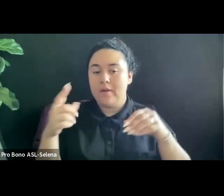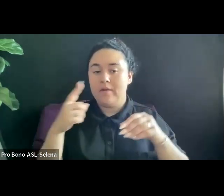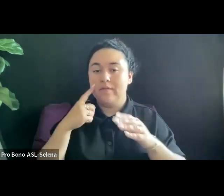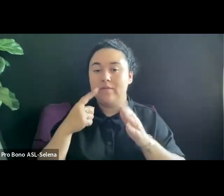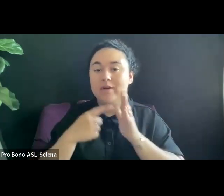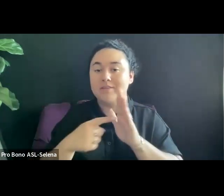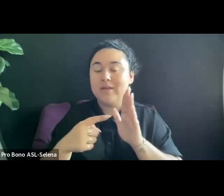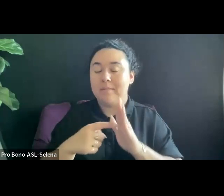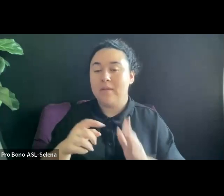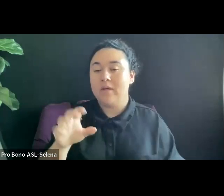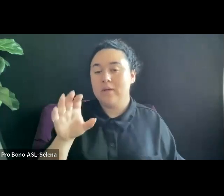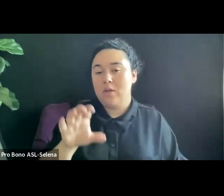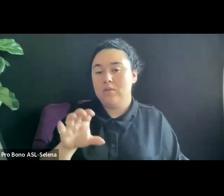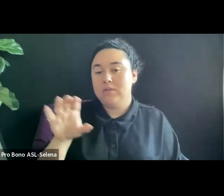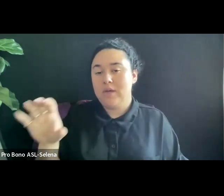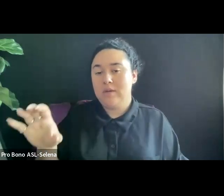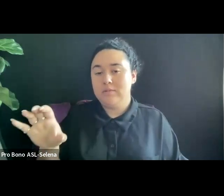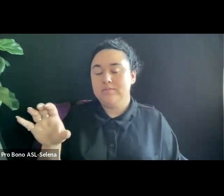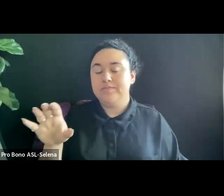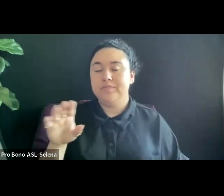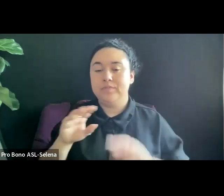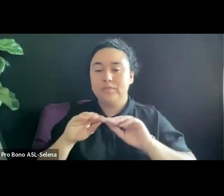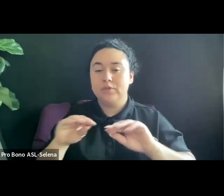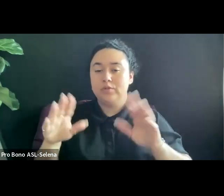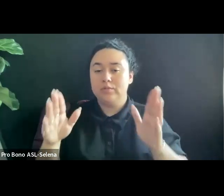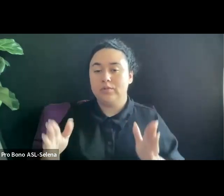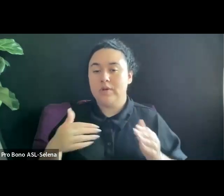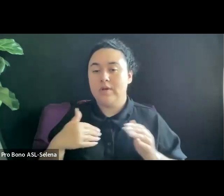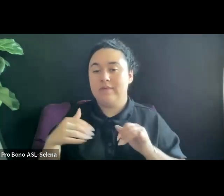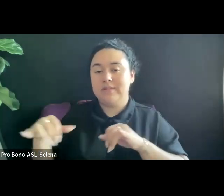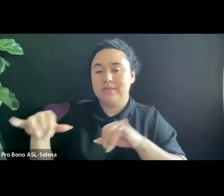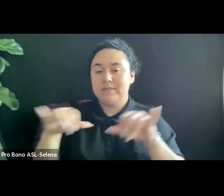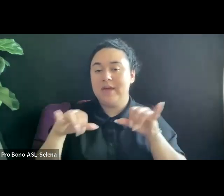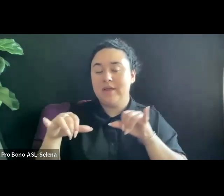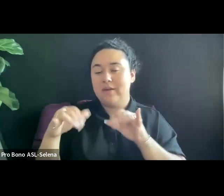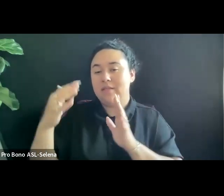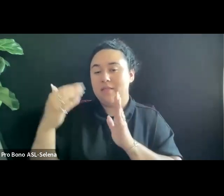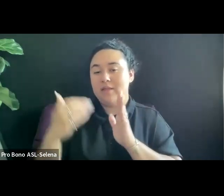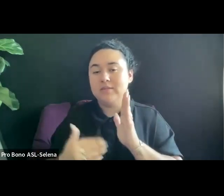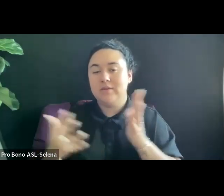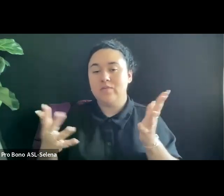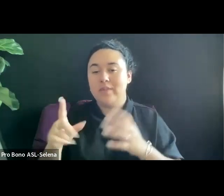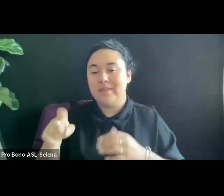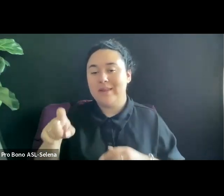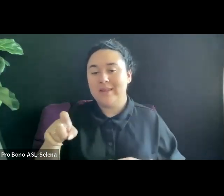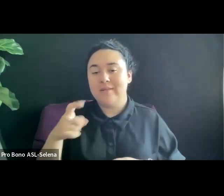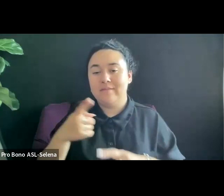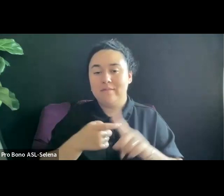DISTRIBUTORS USUALLY HAVE A STANDARD LIST OF WHAT THEY NEED FROM PRODUCERS IN ORDER TO ADD YOU TO